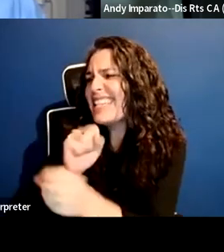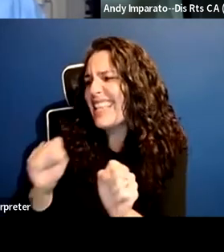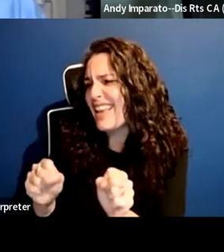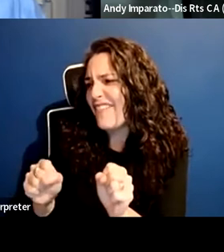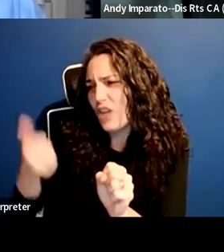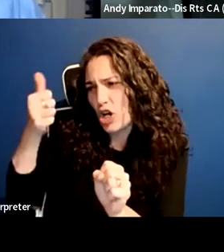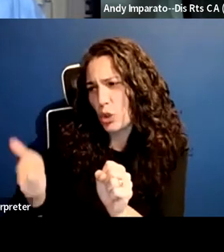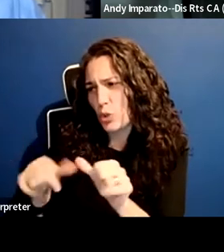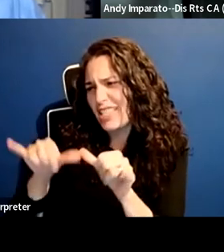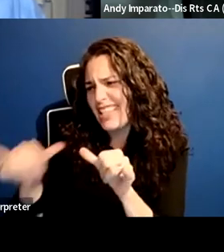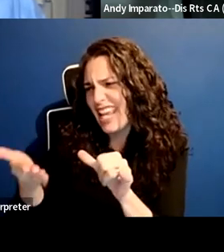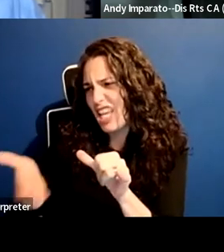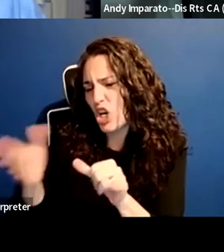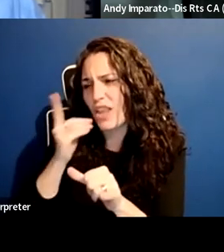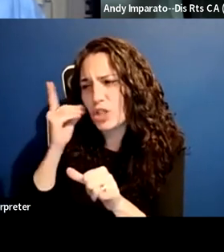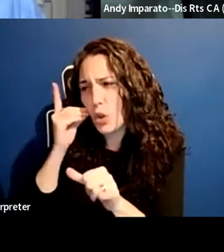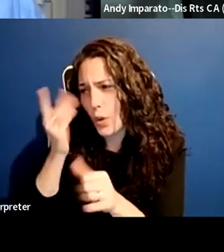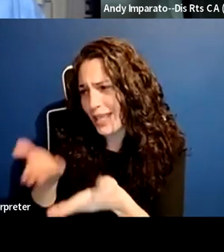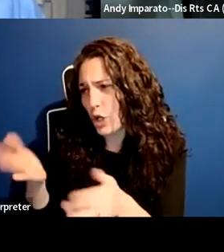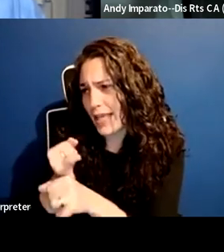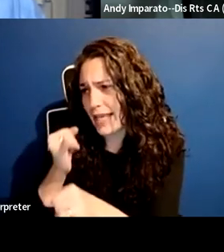Right because that's how we conceived of the program,